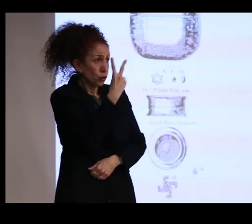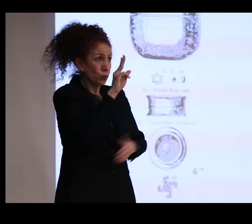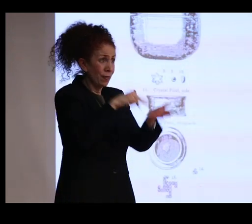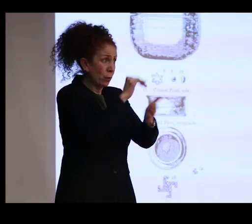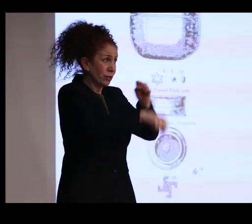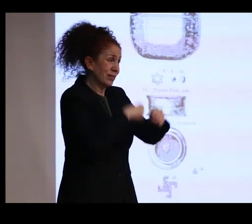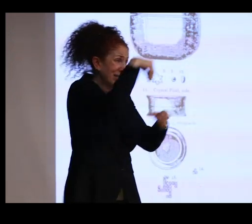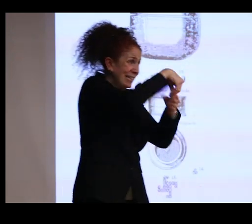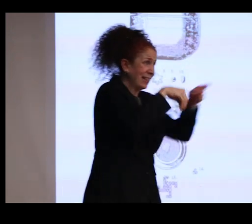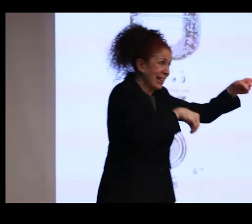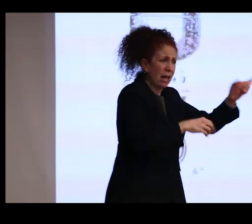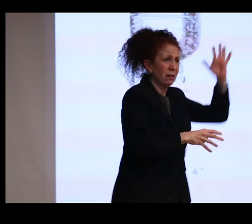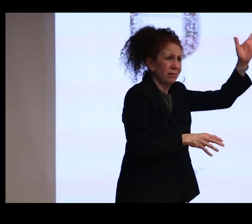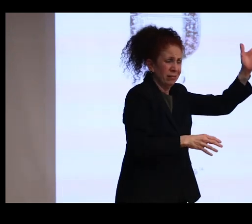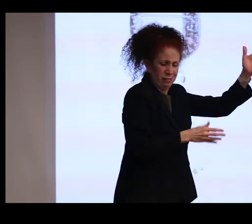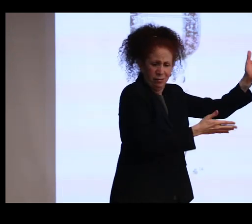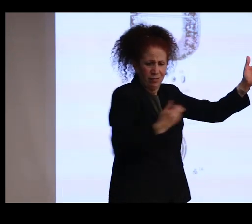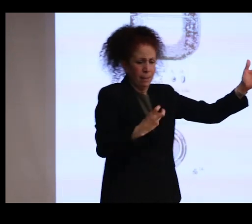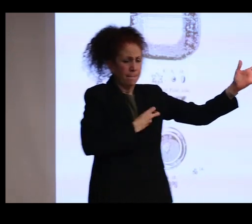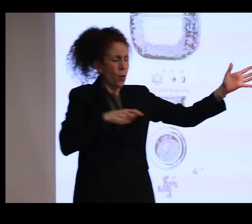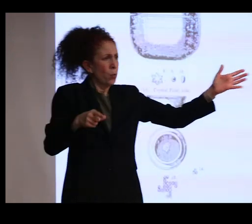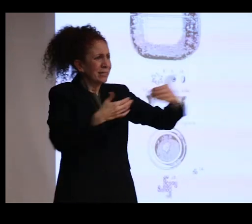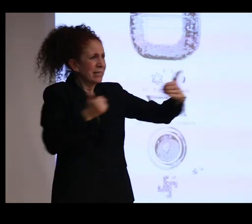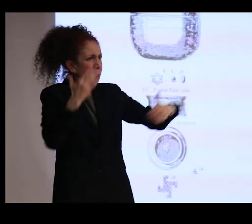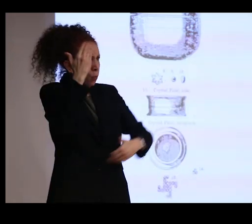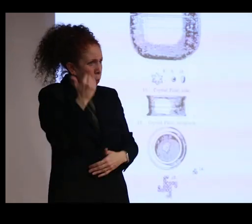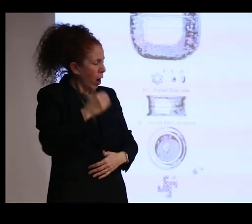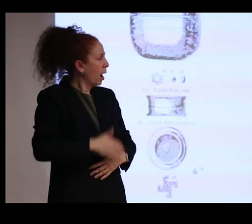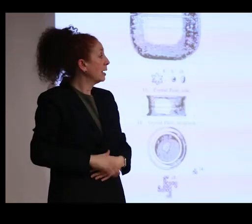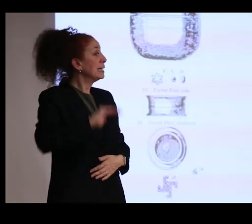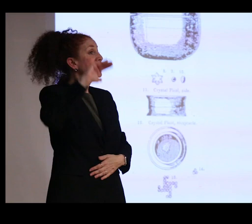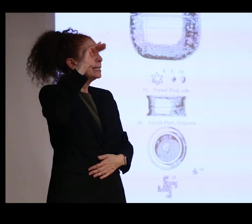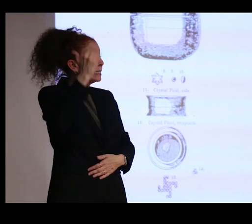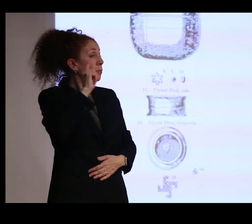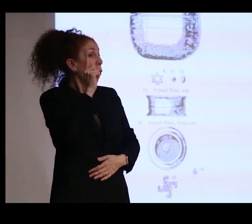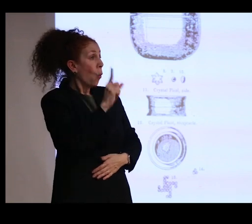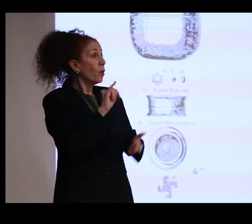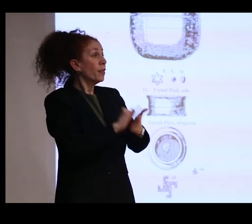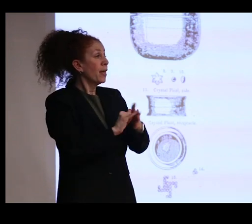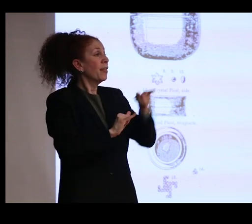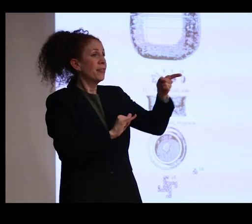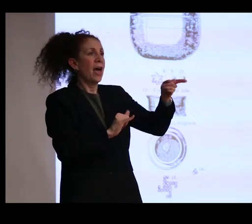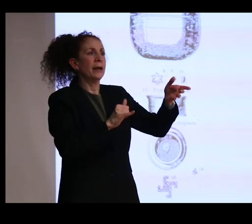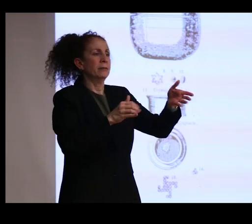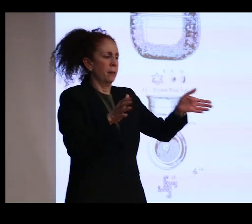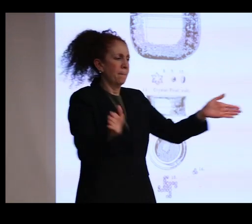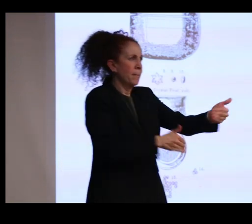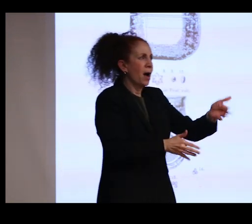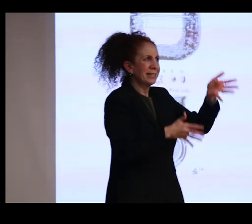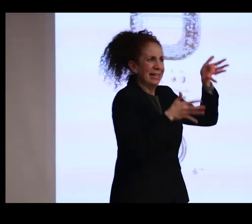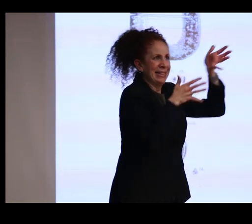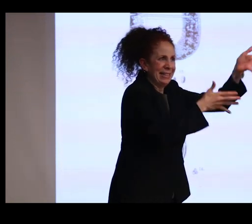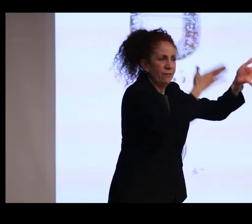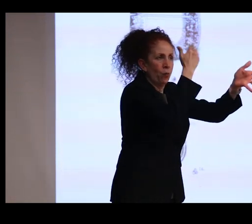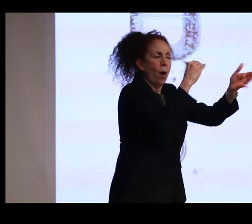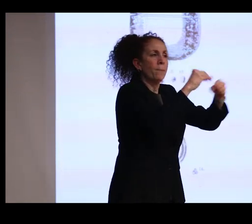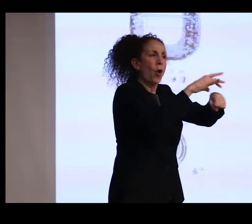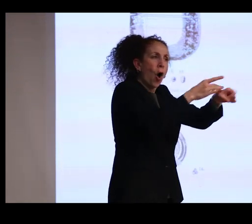Marshall of the Archaeological Survey had apparently ordered that the reliquary be kept behind because of its, quote, "archaeological value."